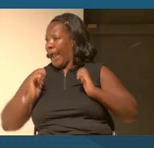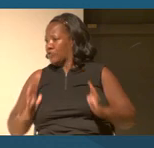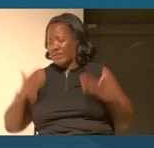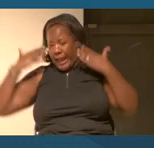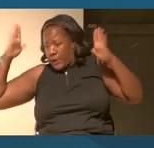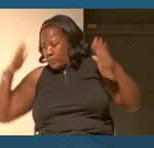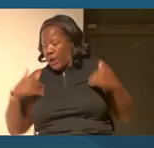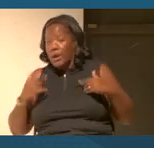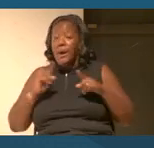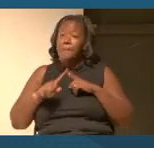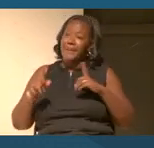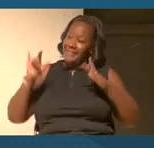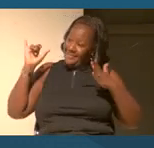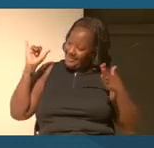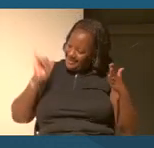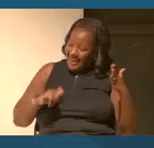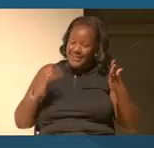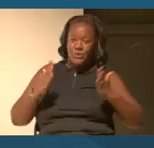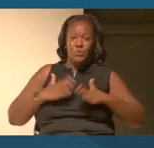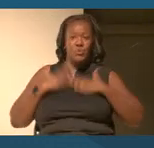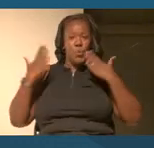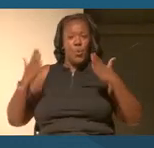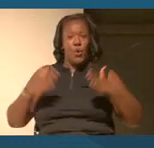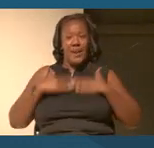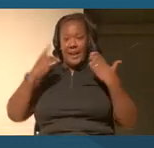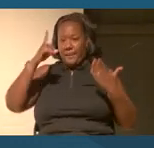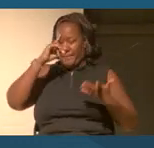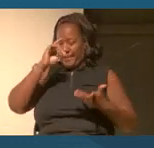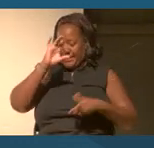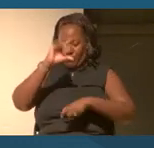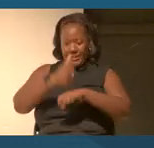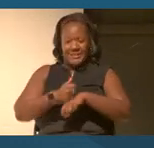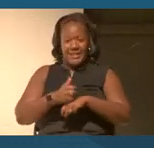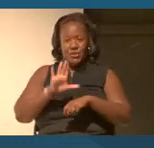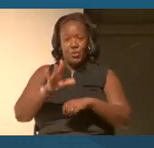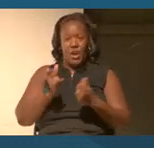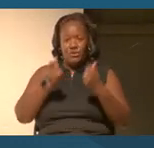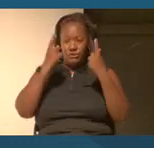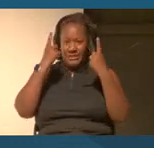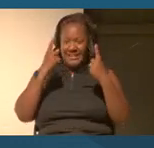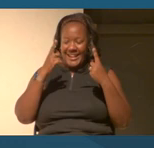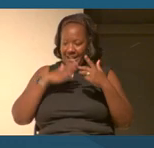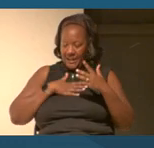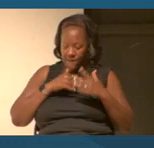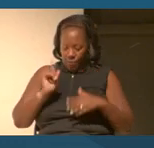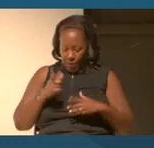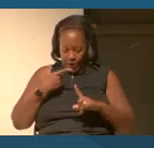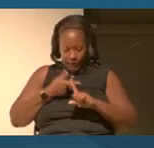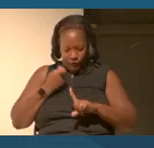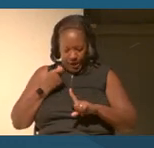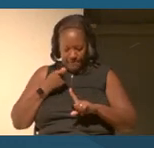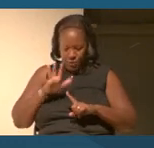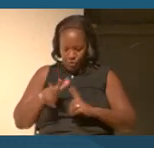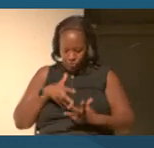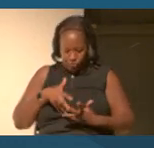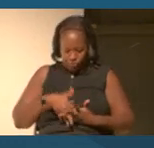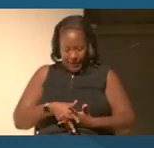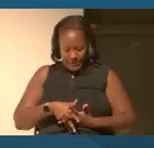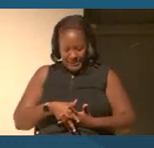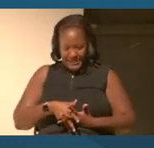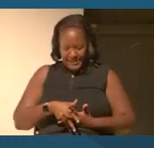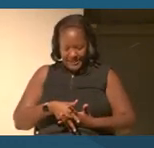But that is a joy because it resets your understanding of your grounding, of your anchoring, right?